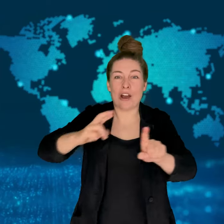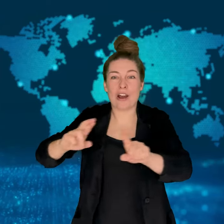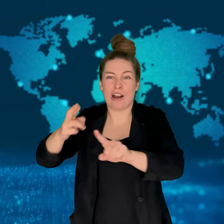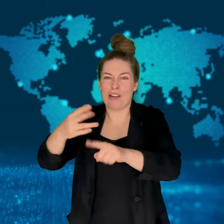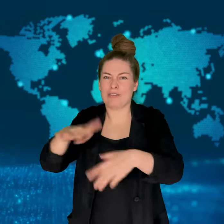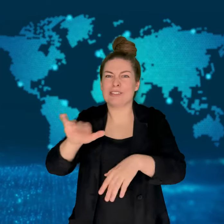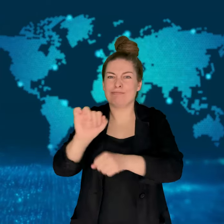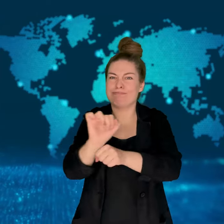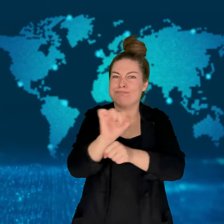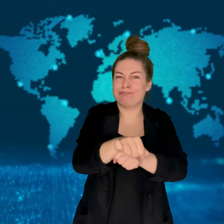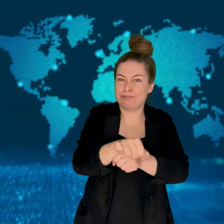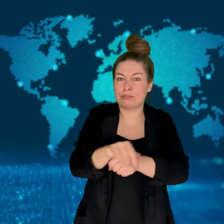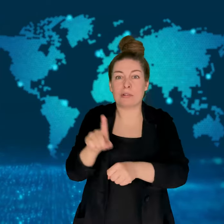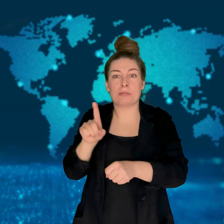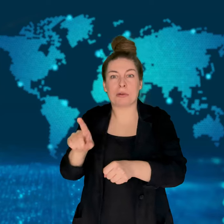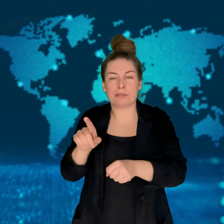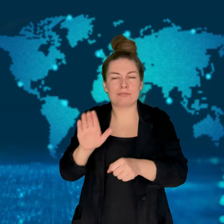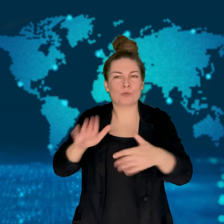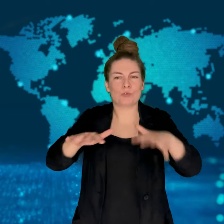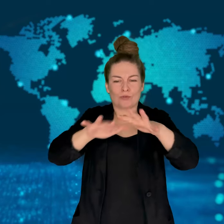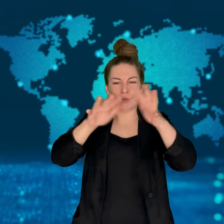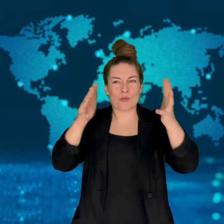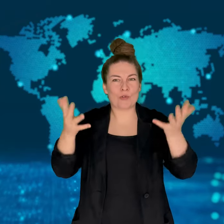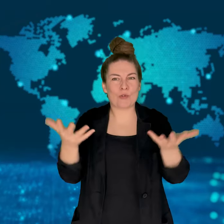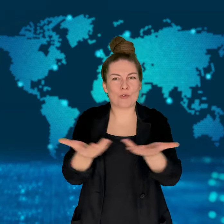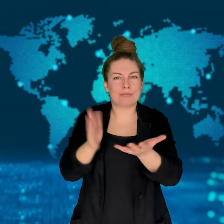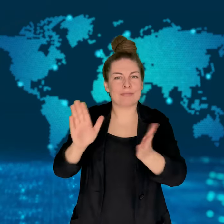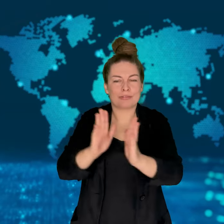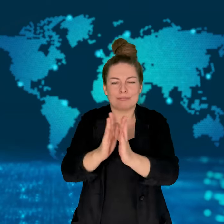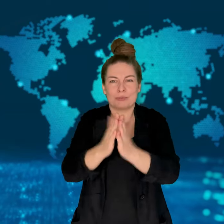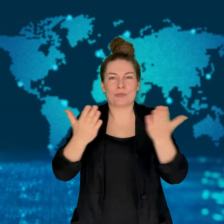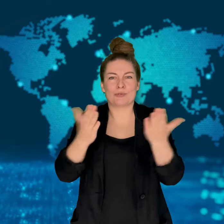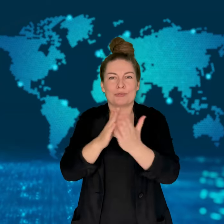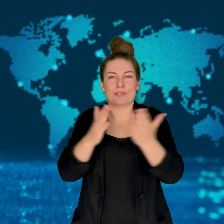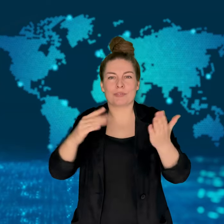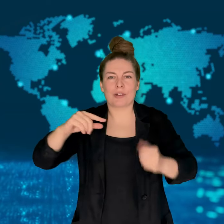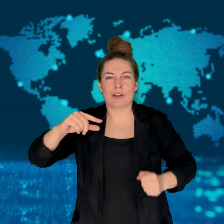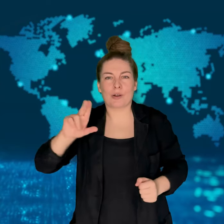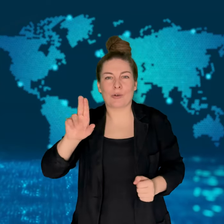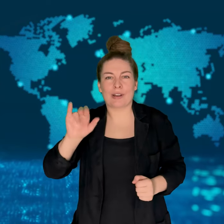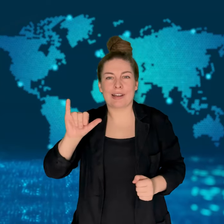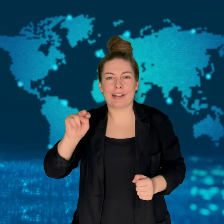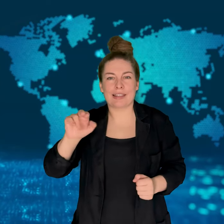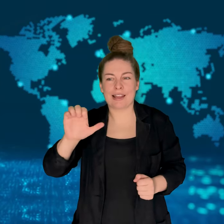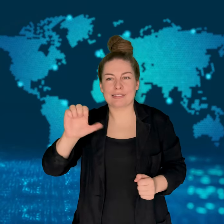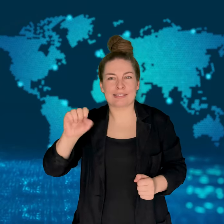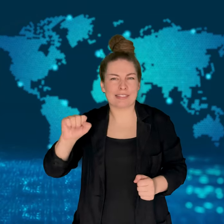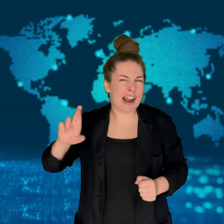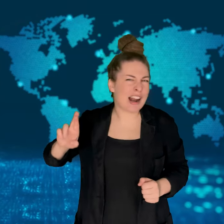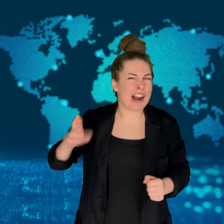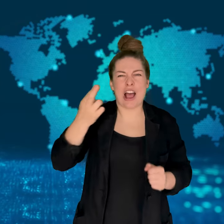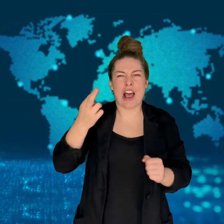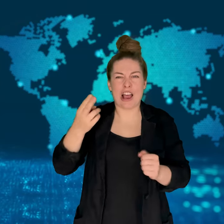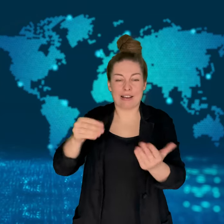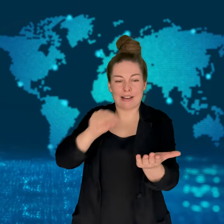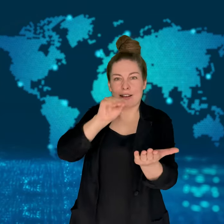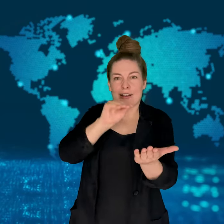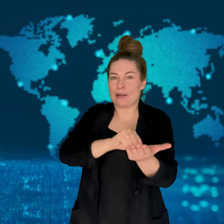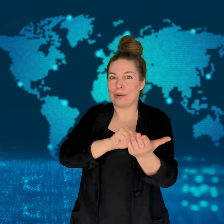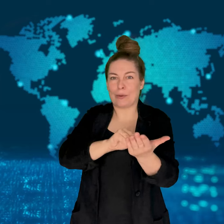Her time has not yet been validated by Guinness World Records.